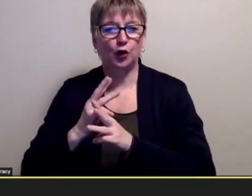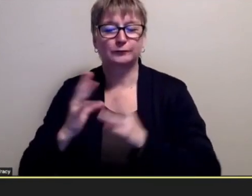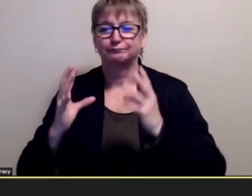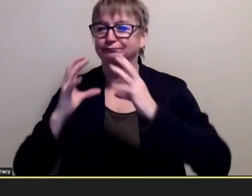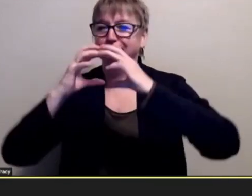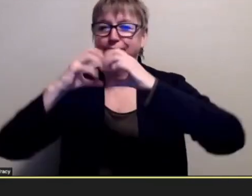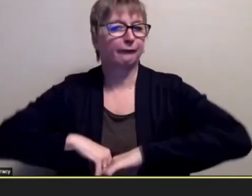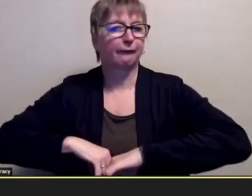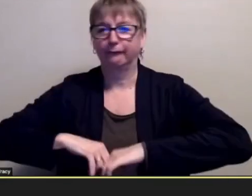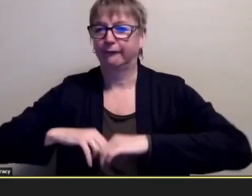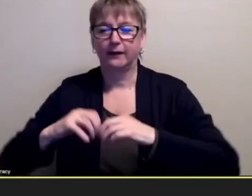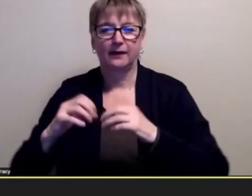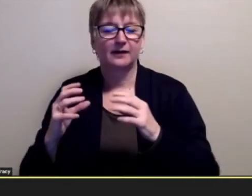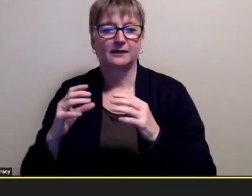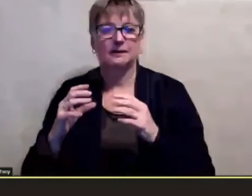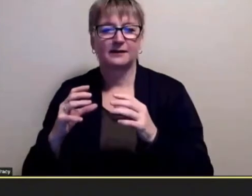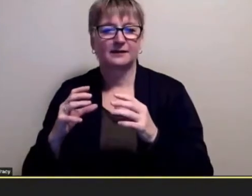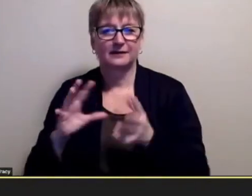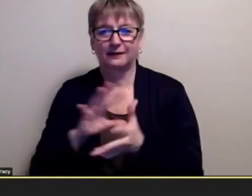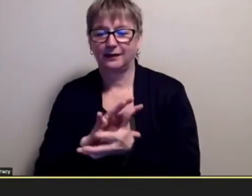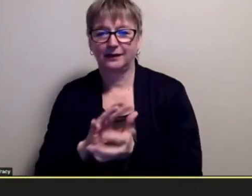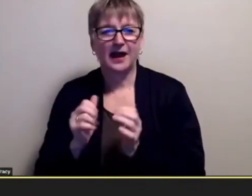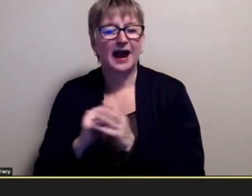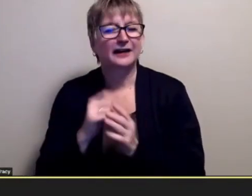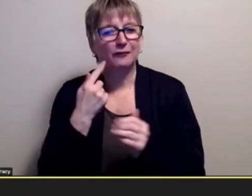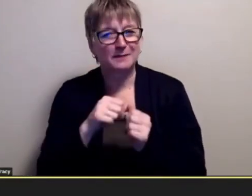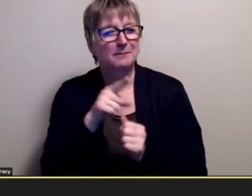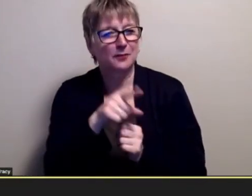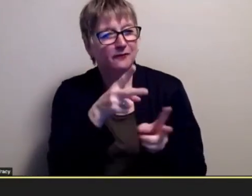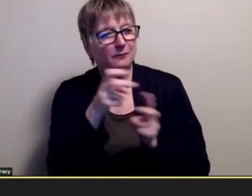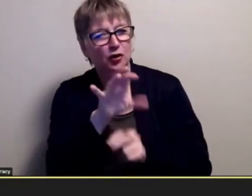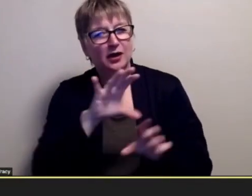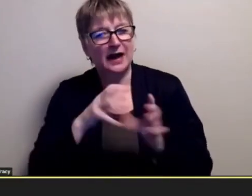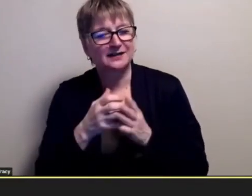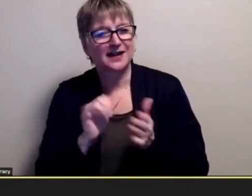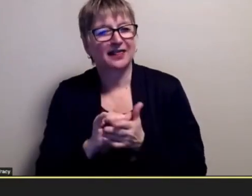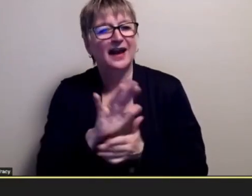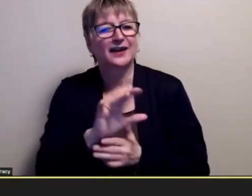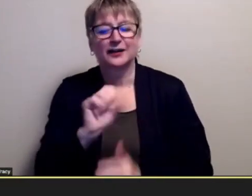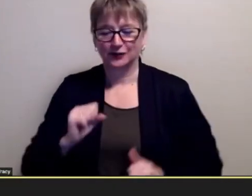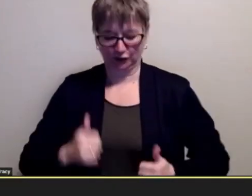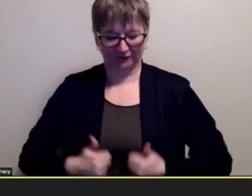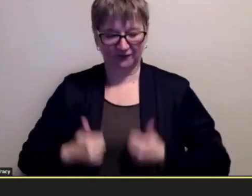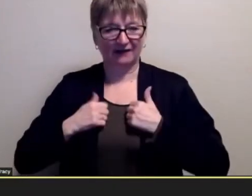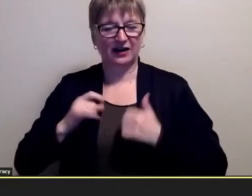you know uh taking something from your class which was the survival of the fittest which was darwin's